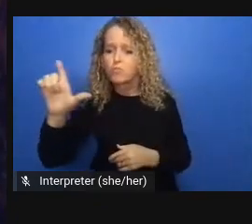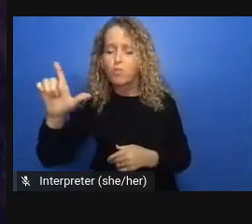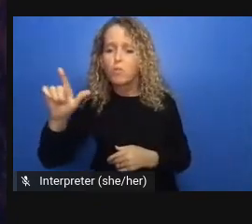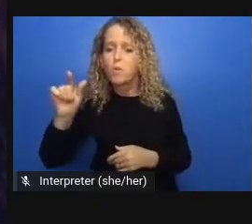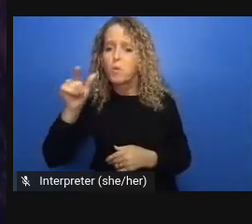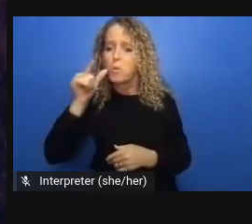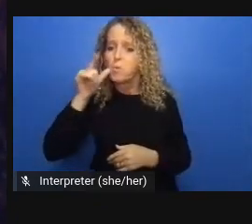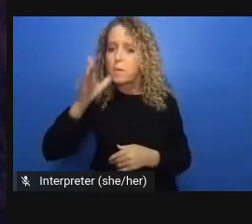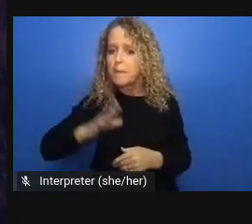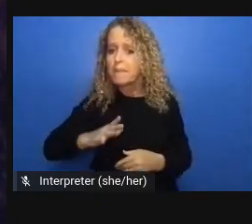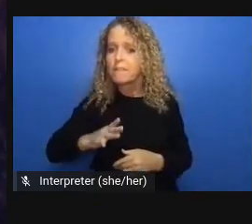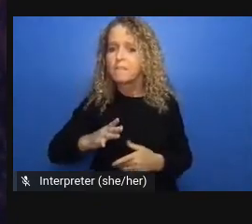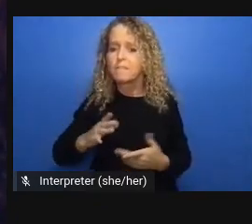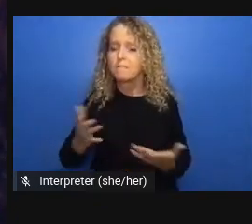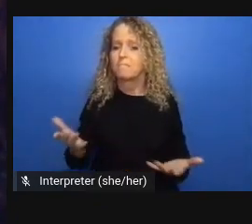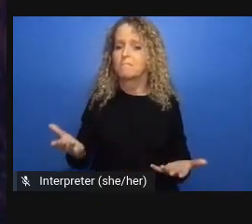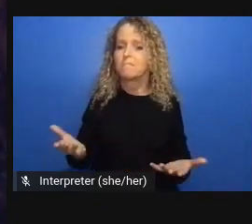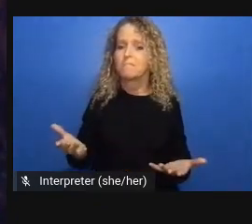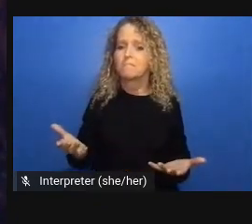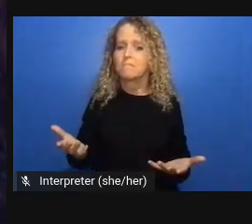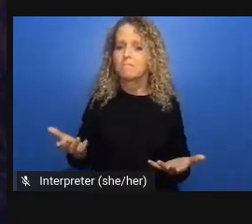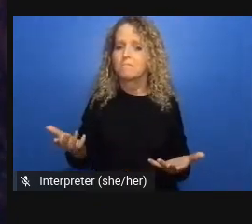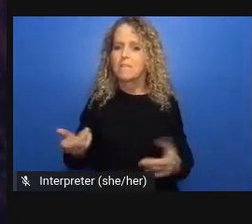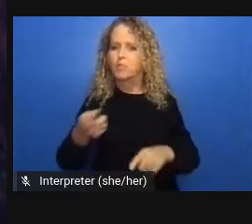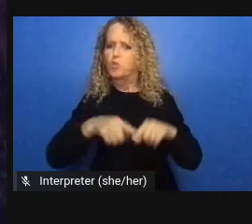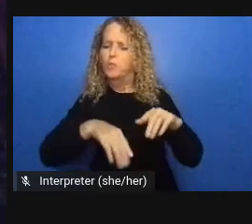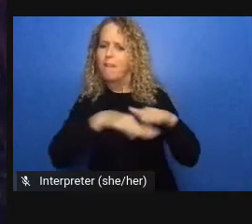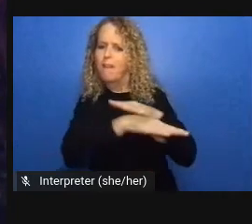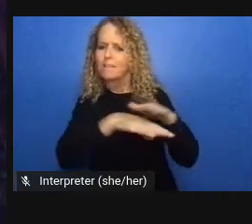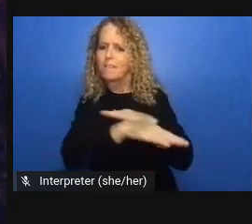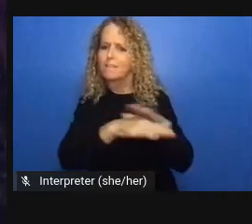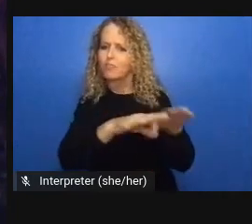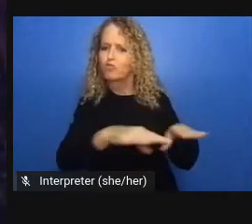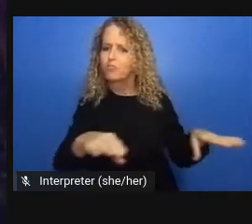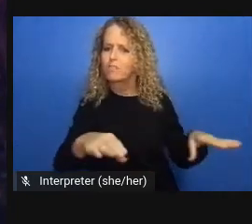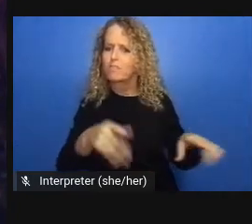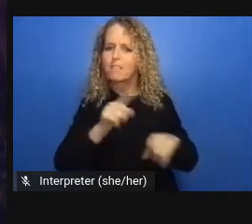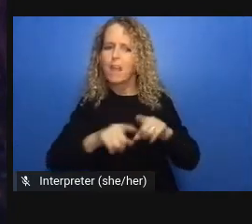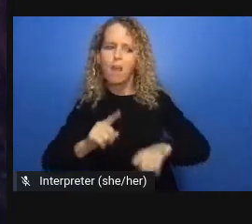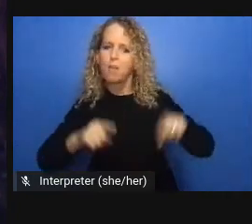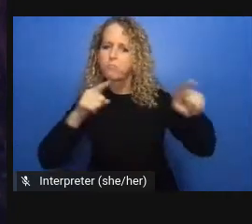and thankful for the contributions that have been made tonight not only by the panelists but also by